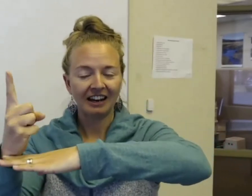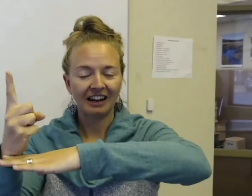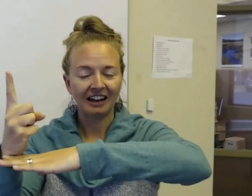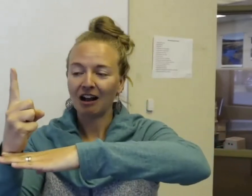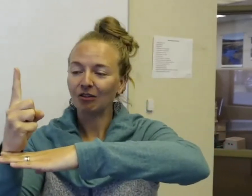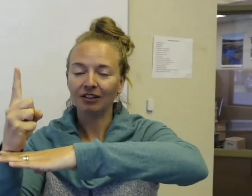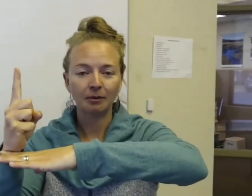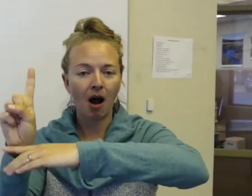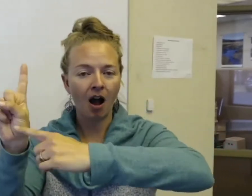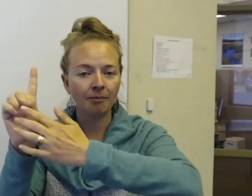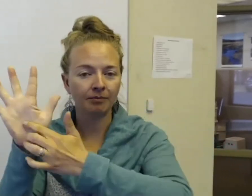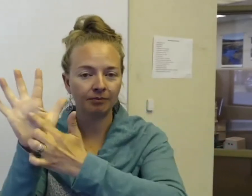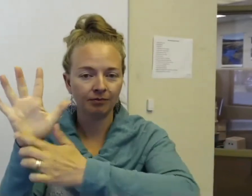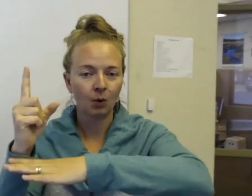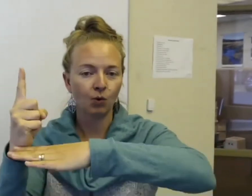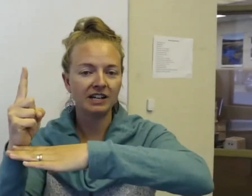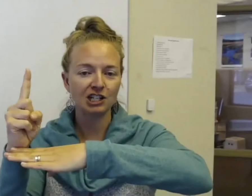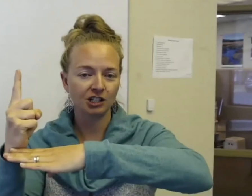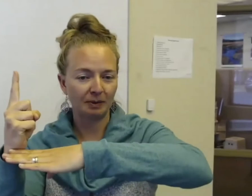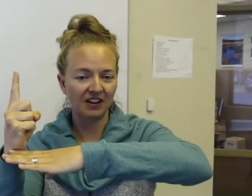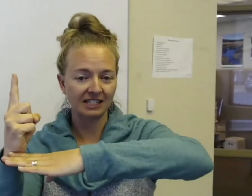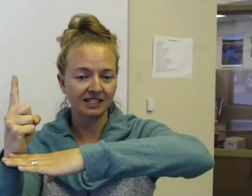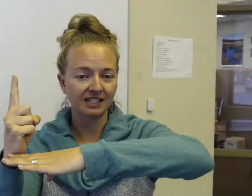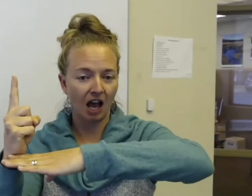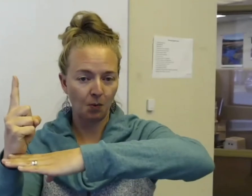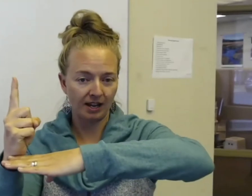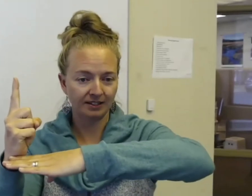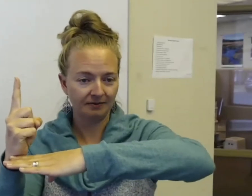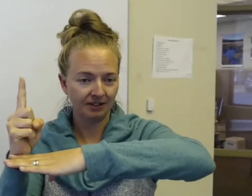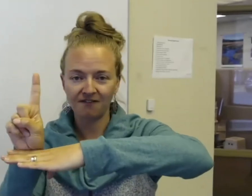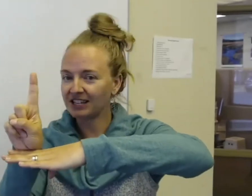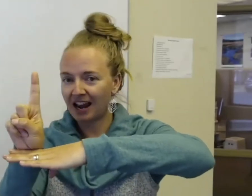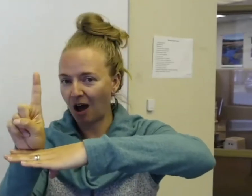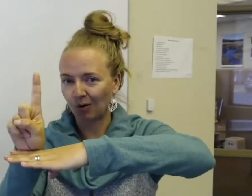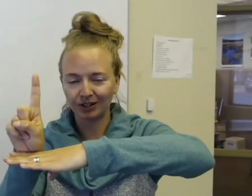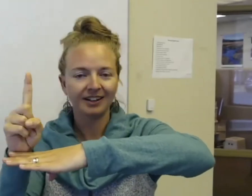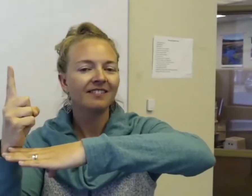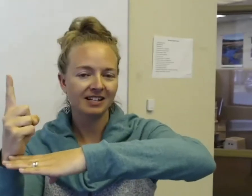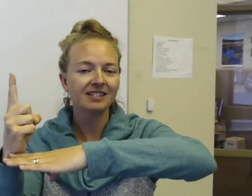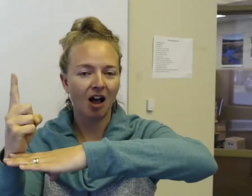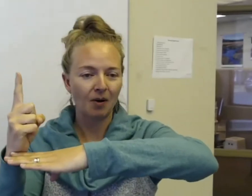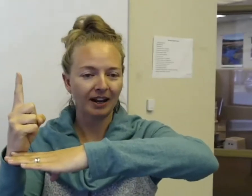And now the palm orientation is going to be facing sideways, not facing out, facing sideways.